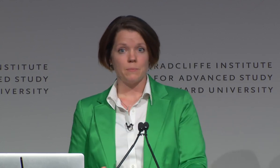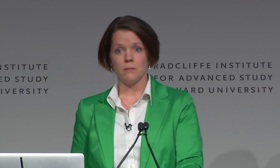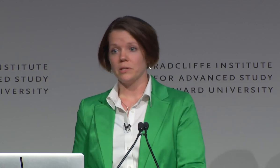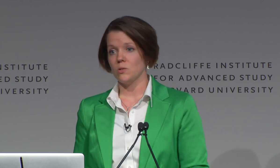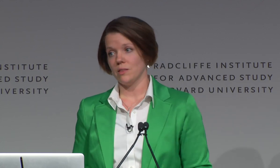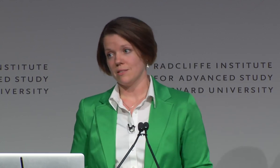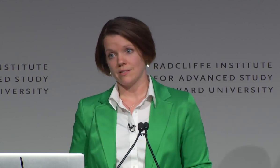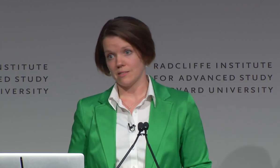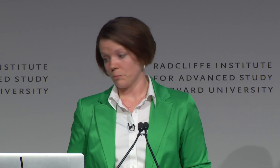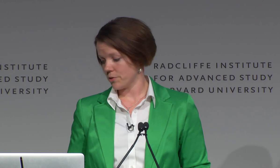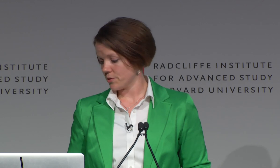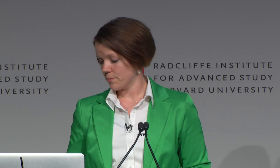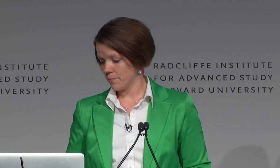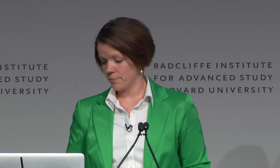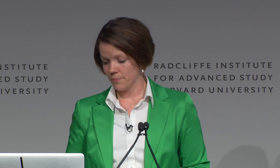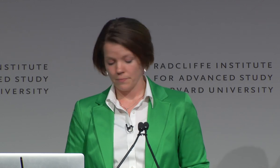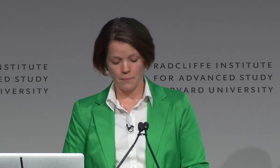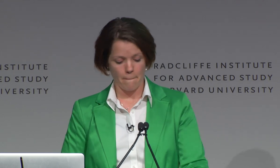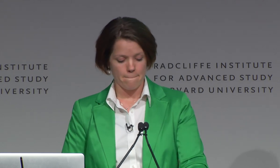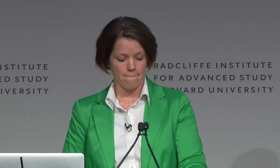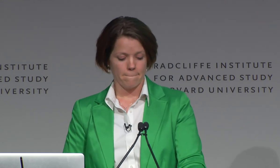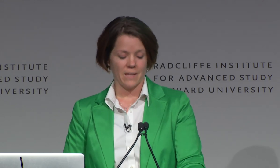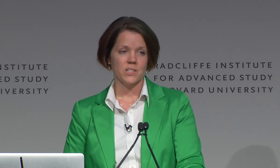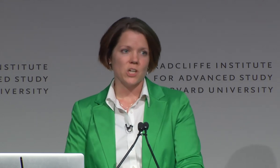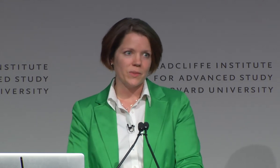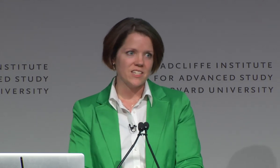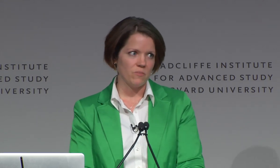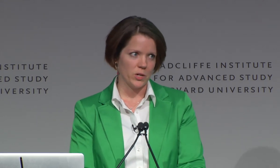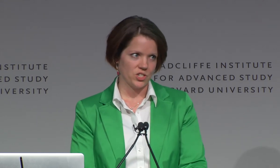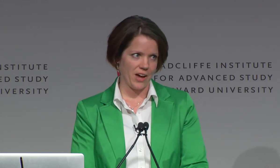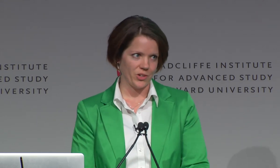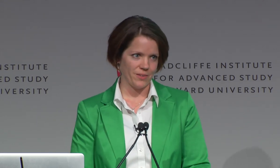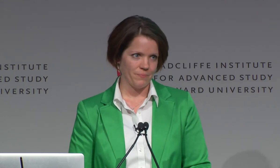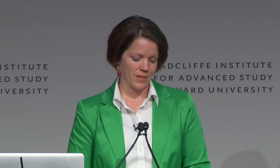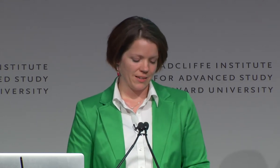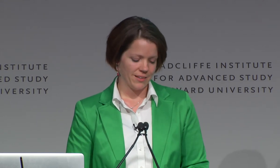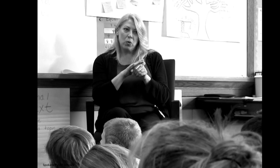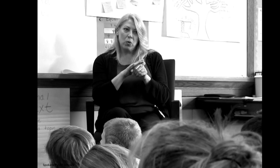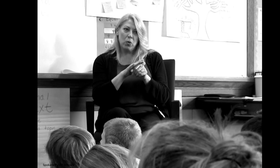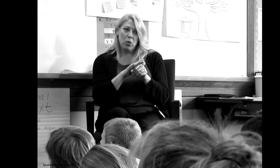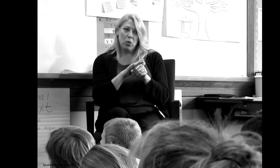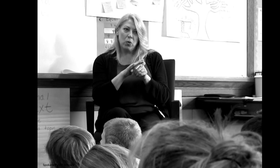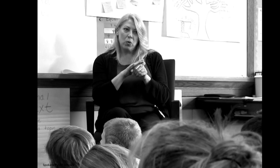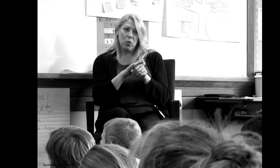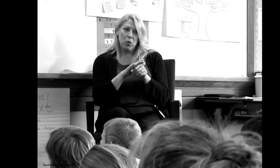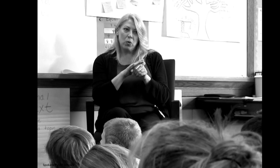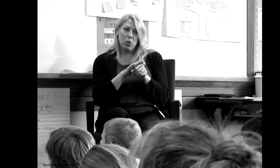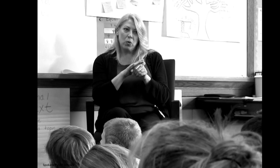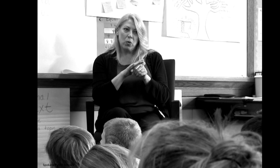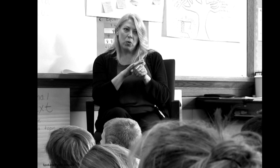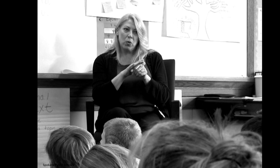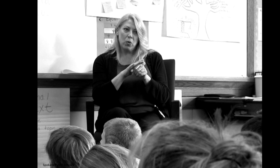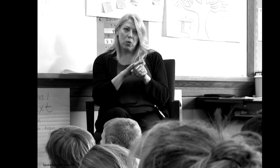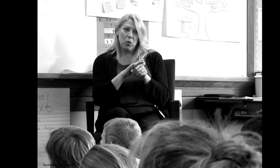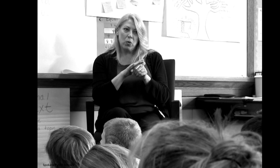I'm simply using these as exemplars. Let's start with a deaf boy's childhood. Consider his education and his extracurriculars.